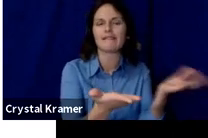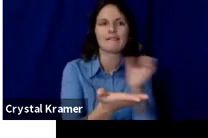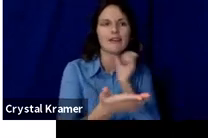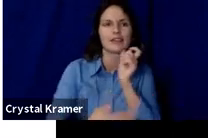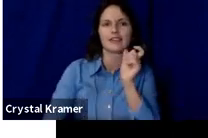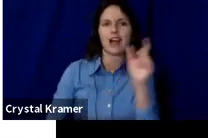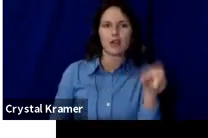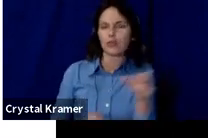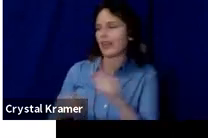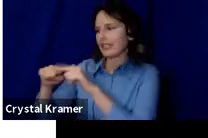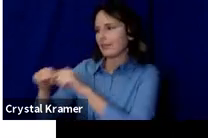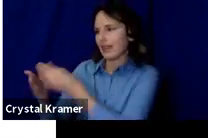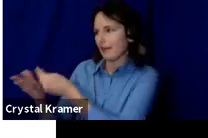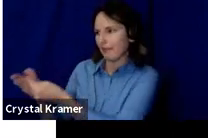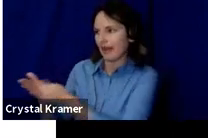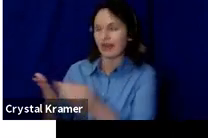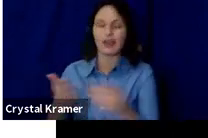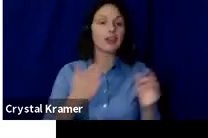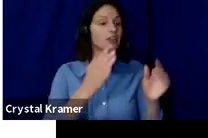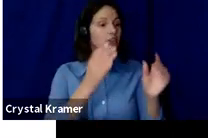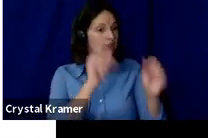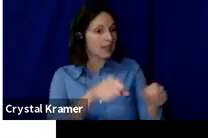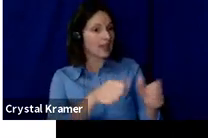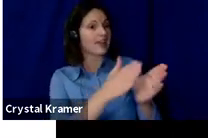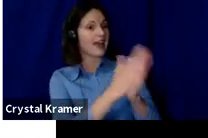way or showcasing their product in your work.